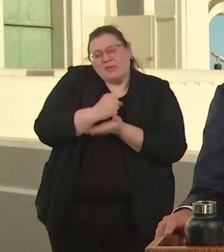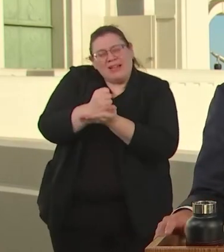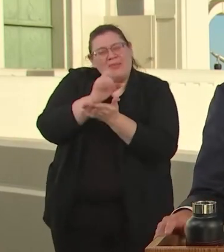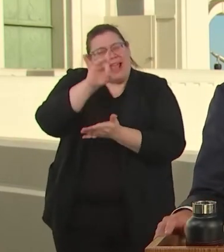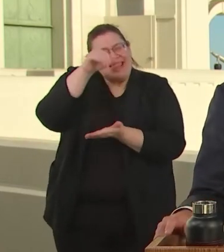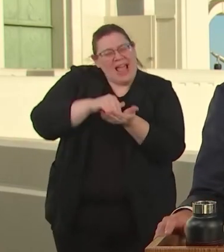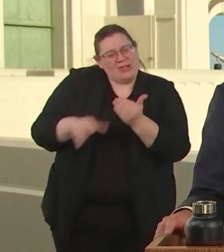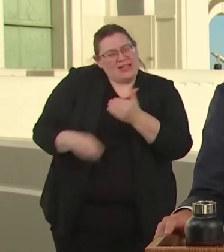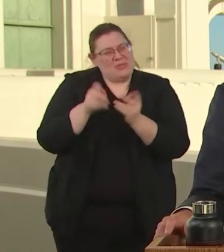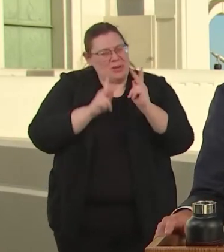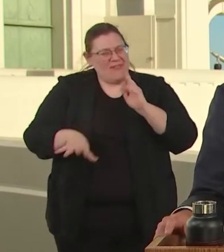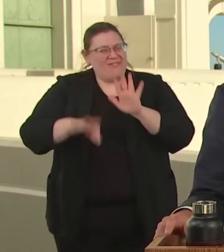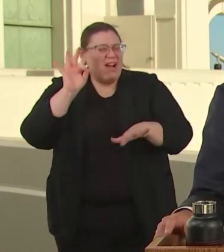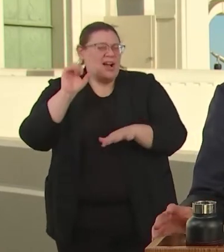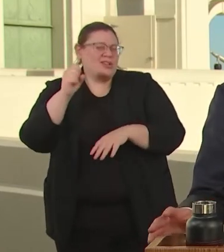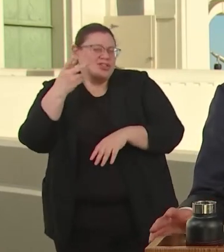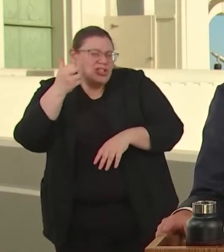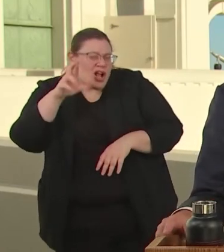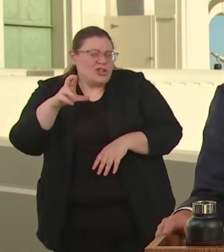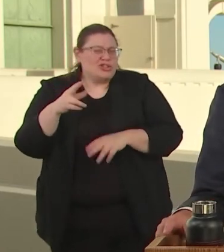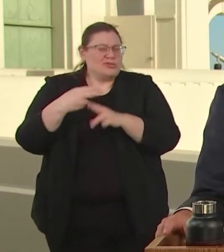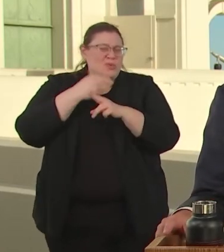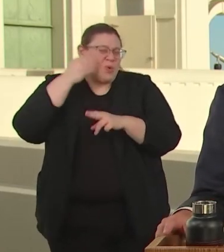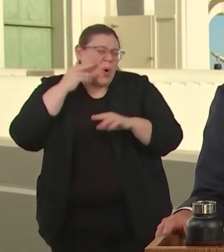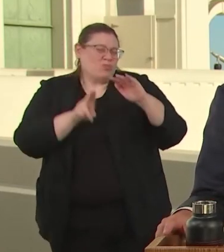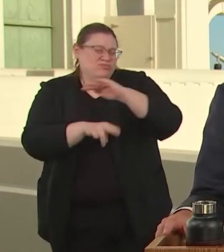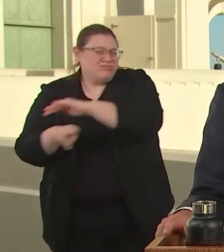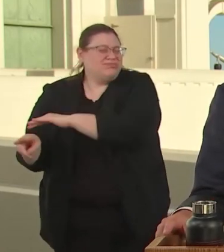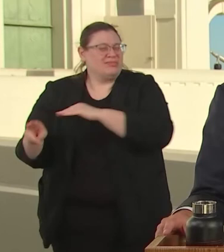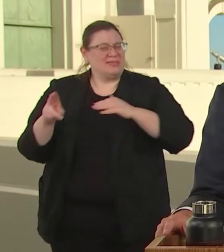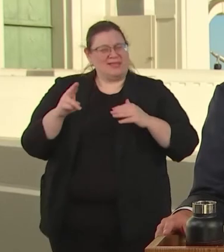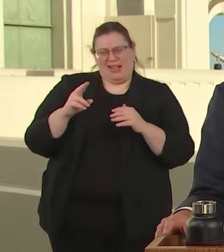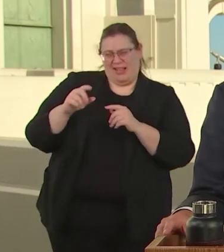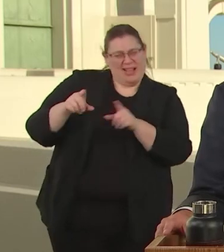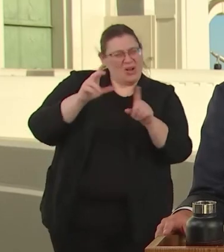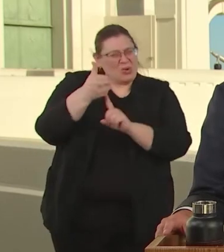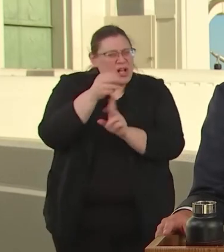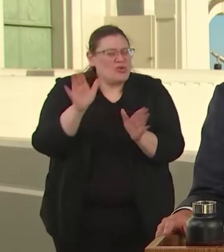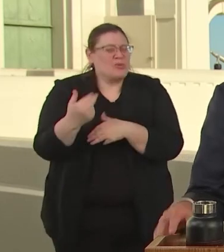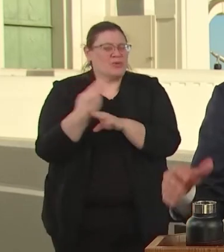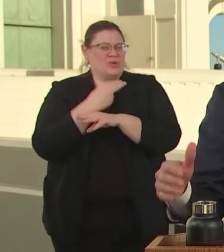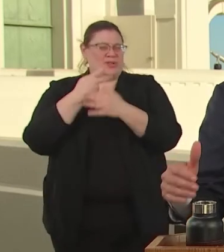WE HELPED PEOPLE GET INTO HOTELS THROUGH PROJECT ROOM KEY